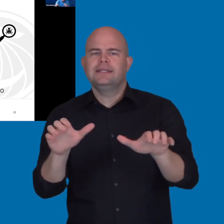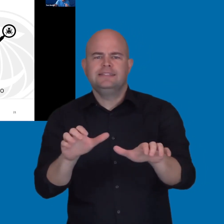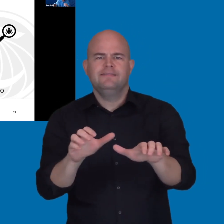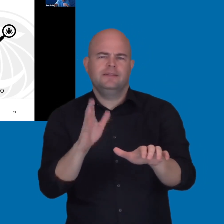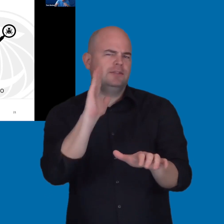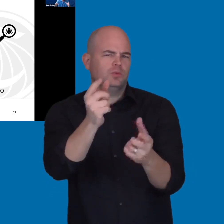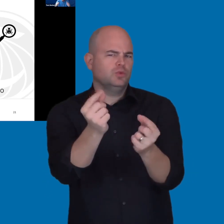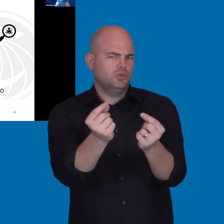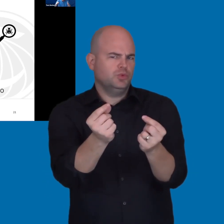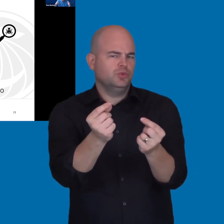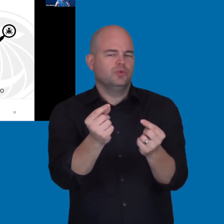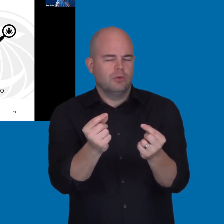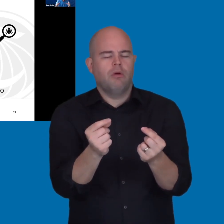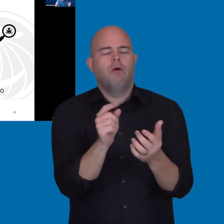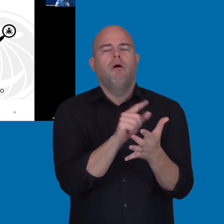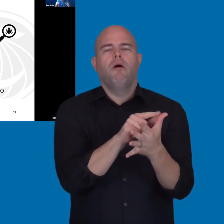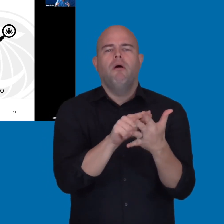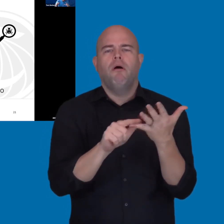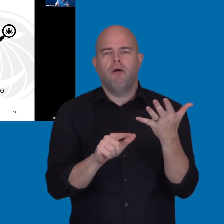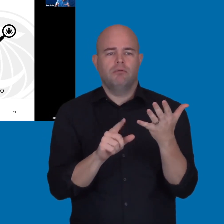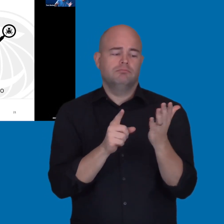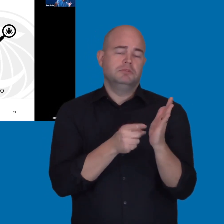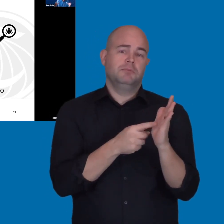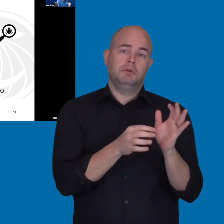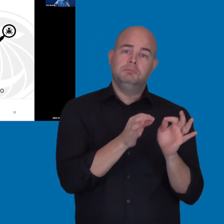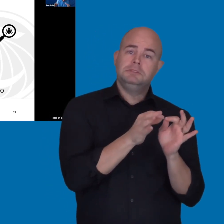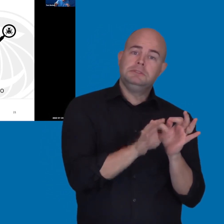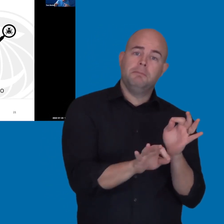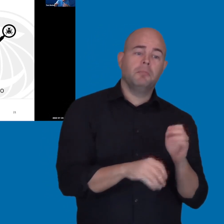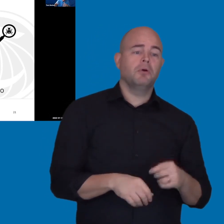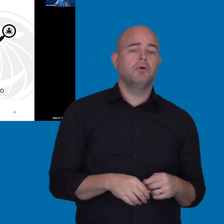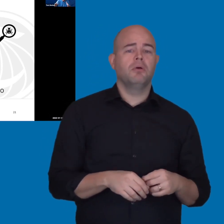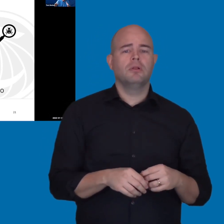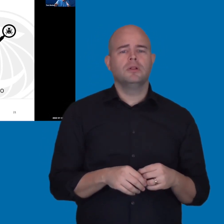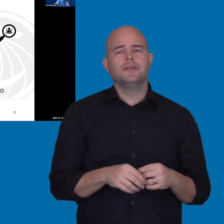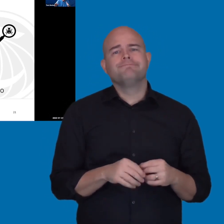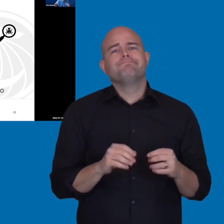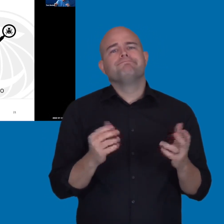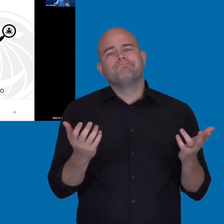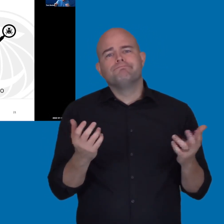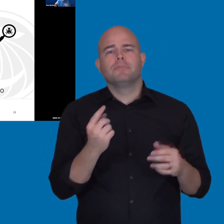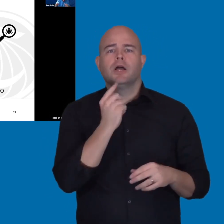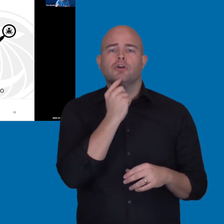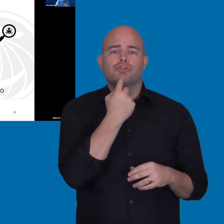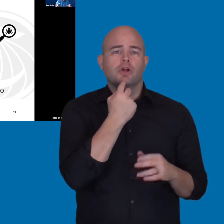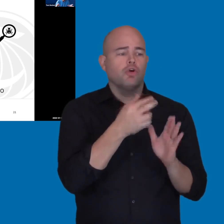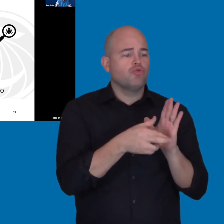Anywhere from the most simple, least in depth, which is doing a critical review of the accessibility